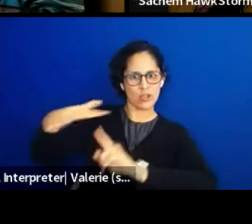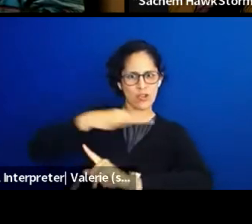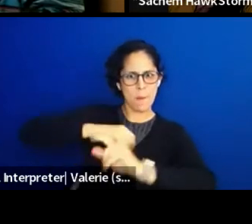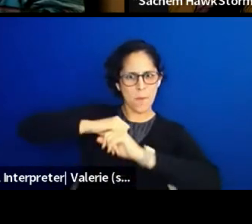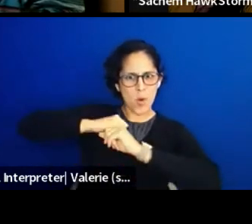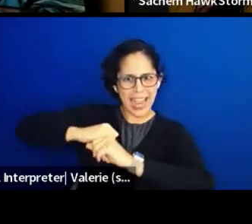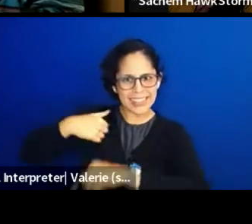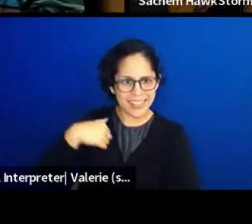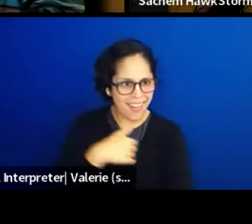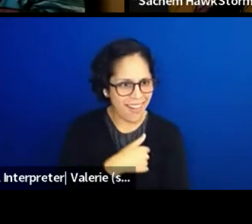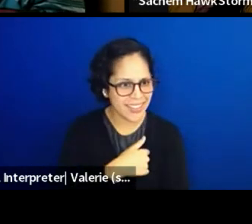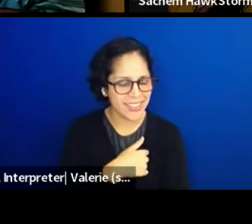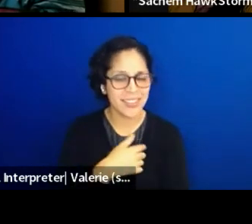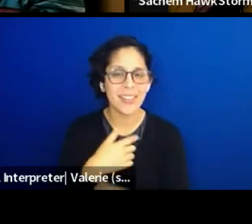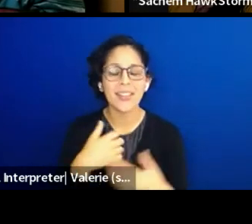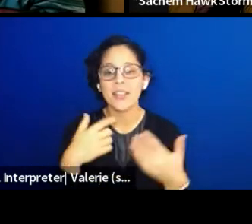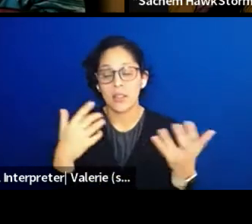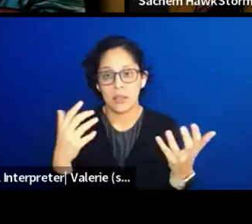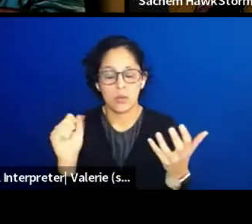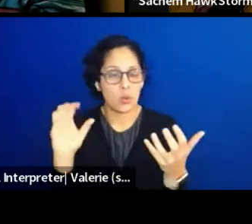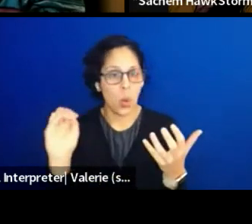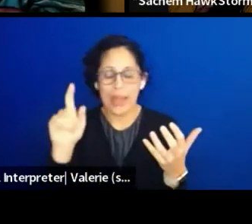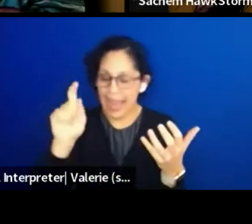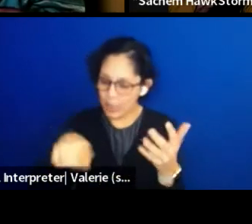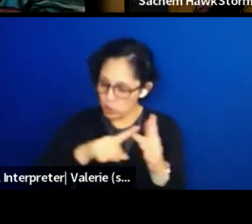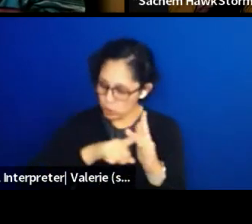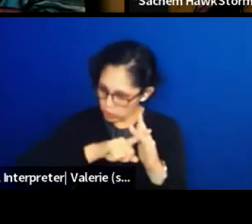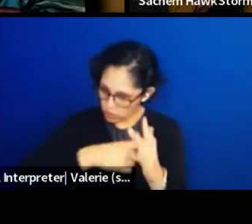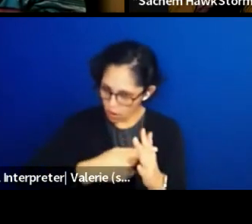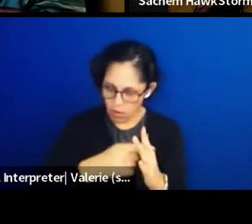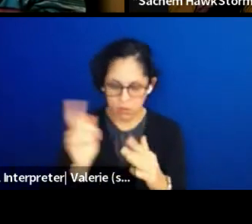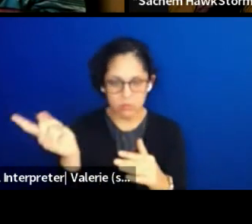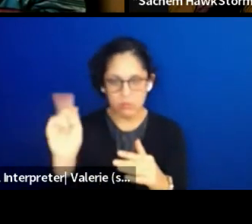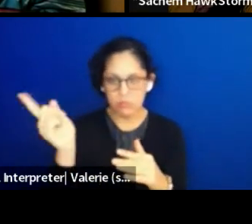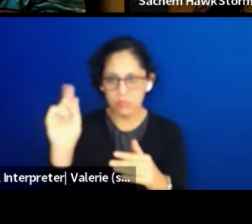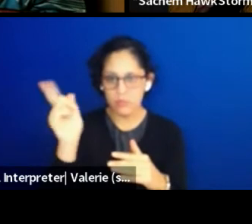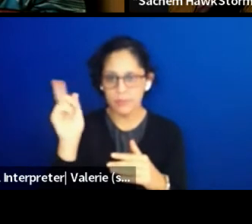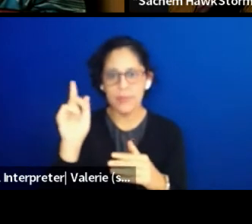that I think that it has to start in a very clear place